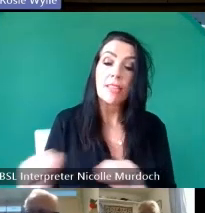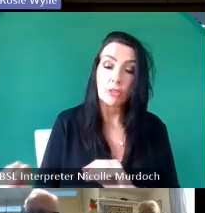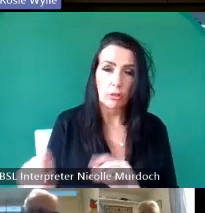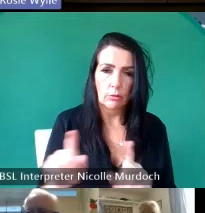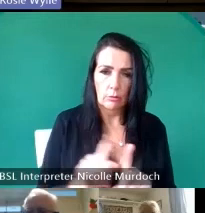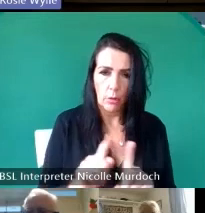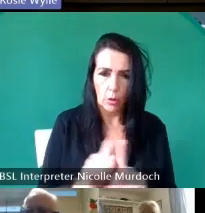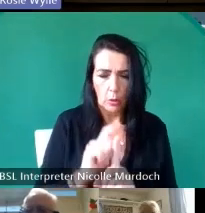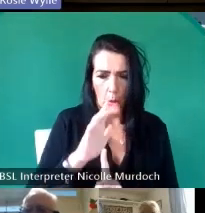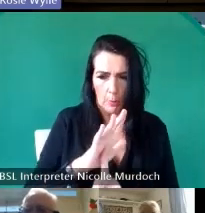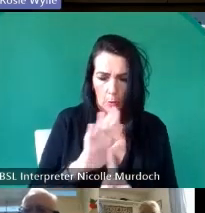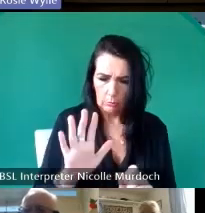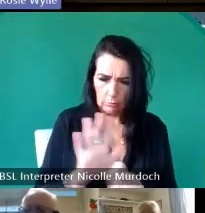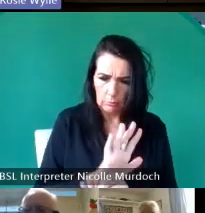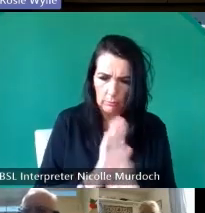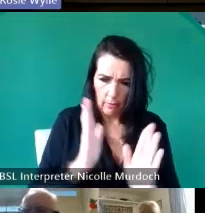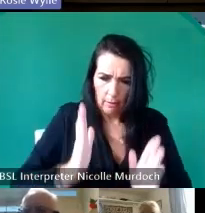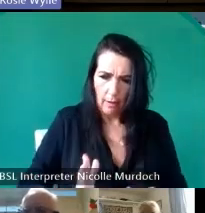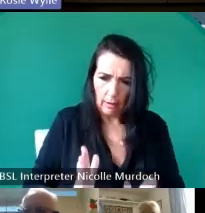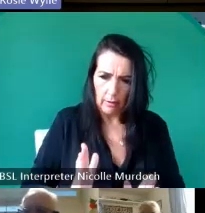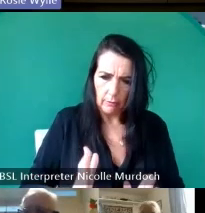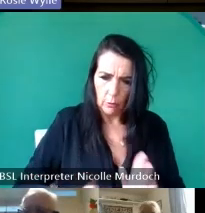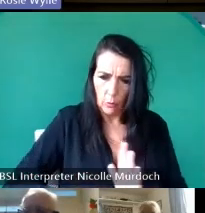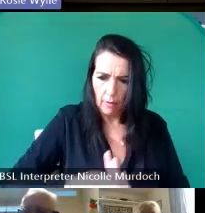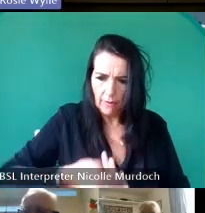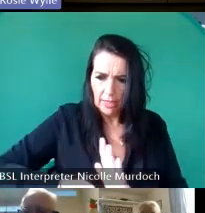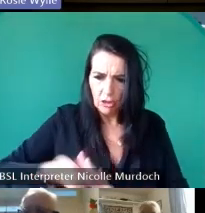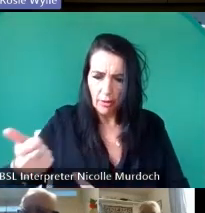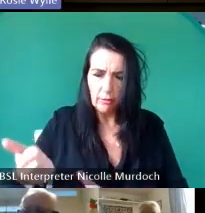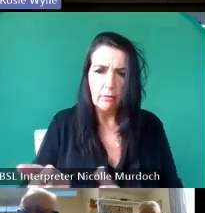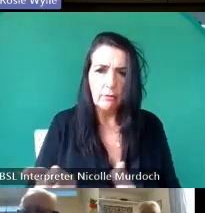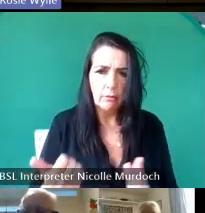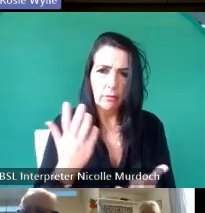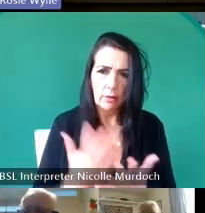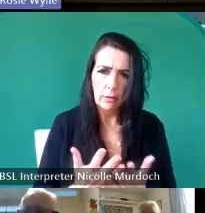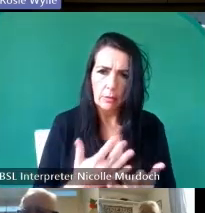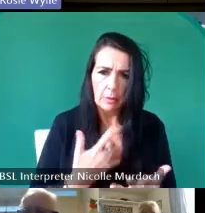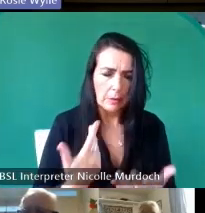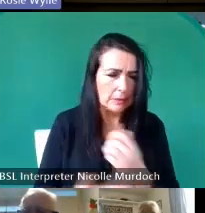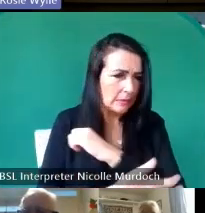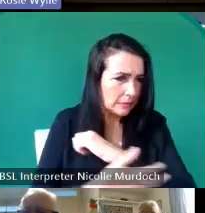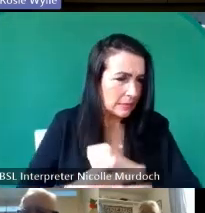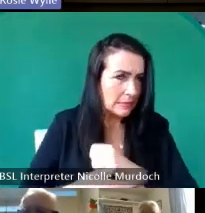important to uh to make sure that the stories of hardship the stories of eviction the stories of